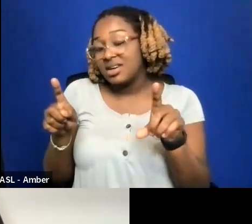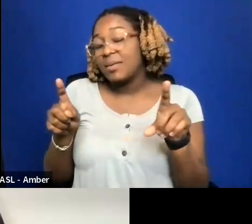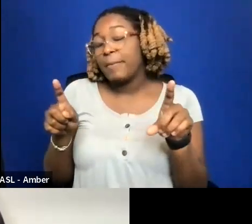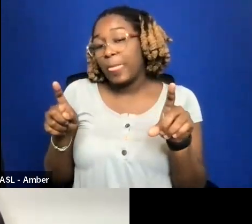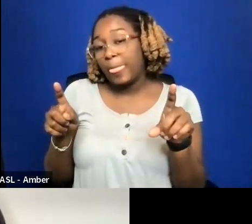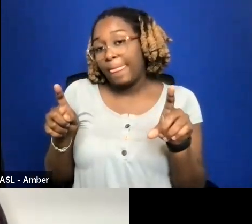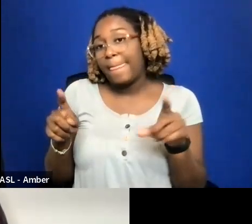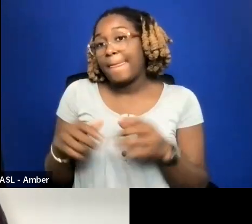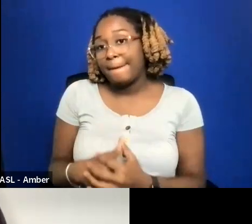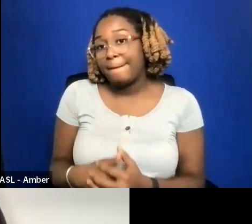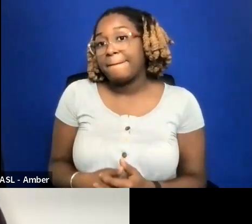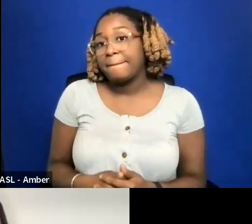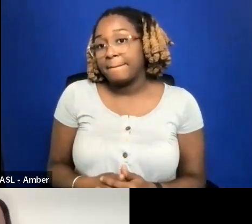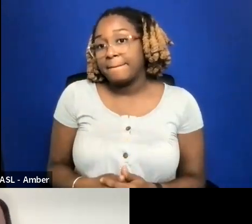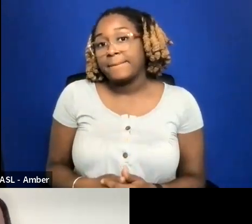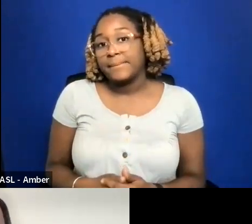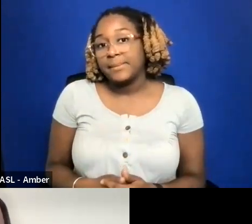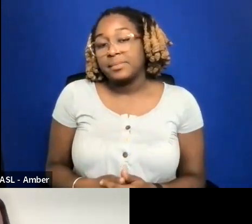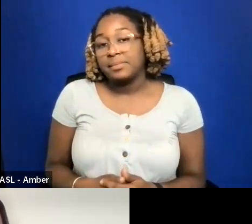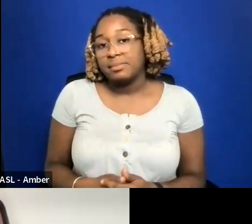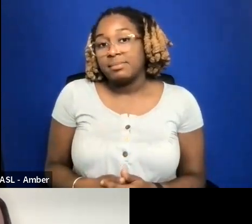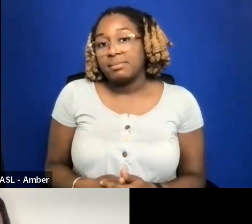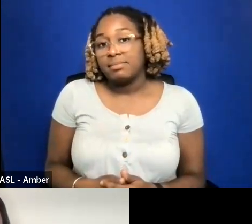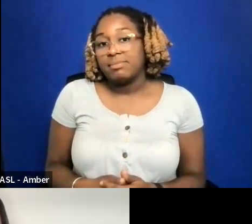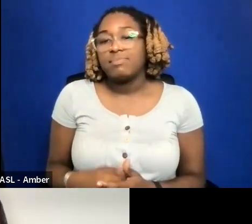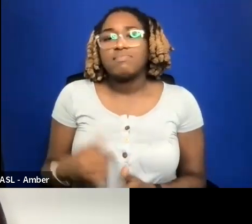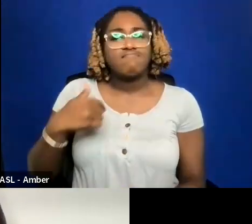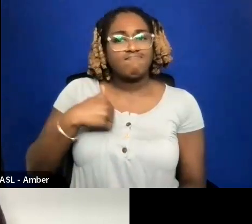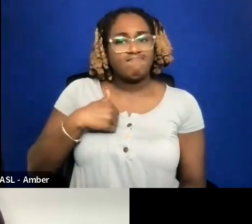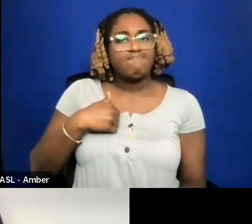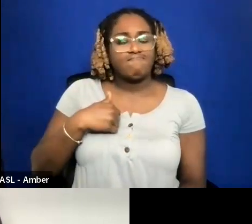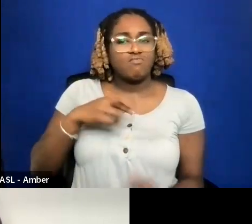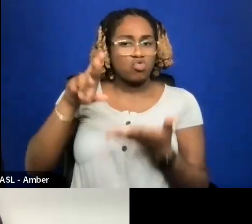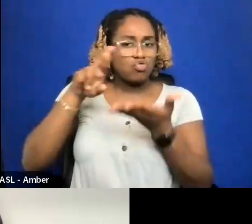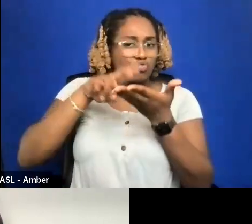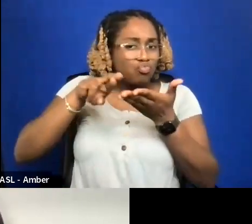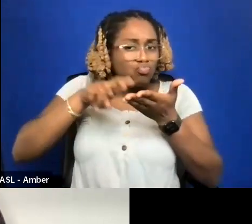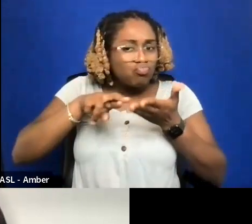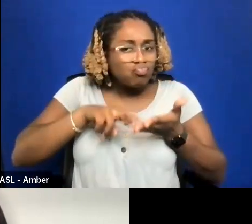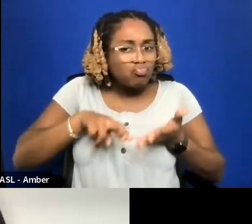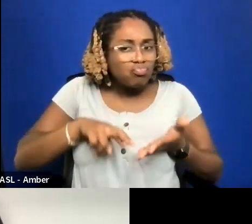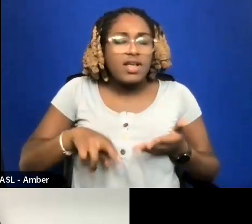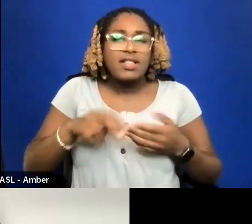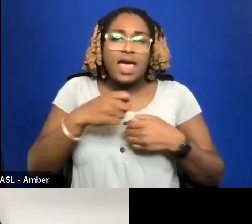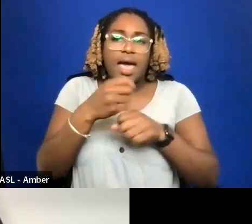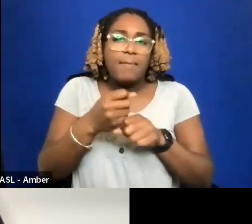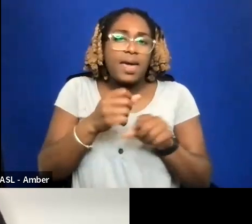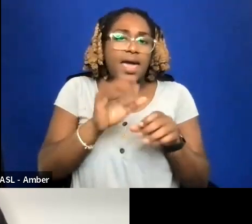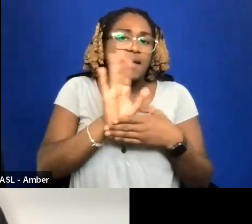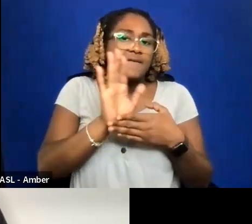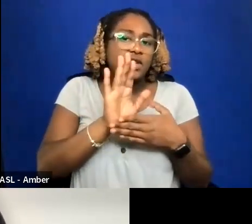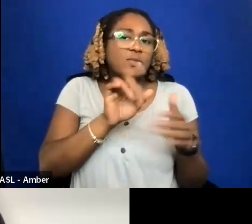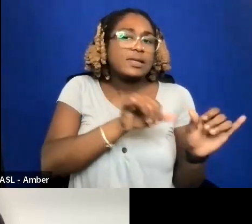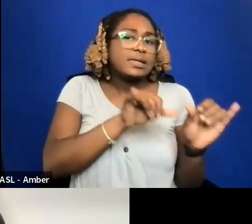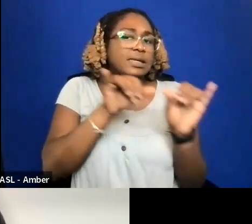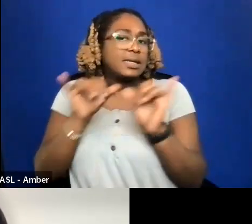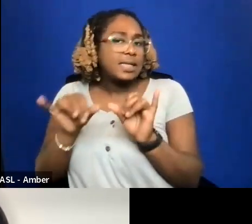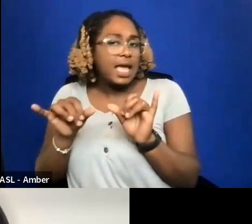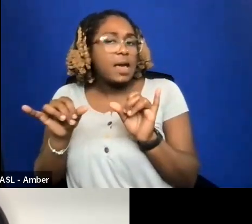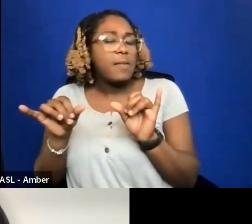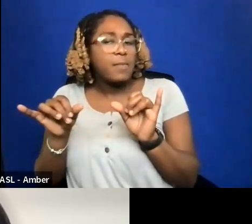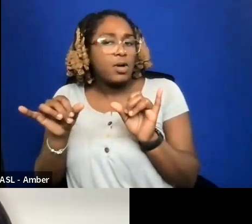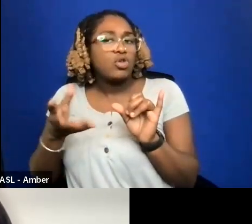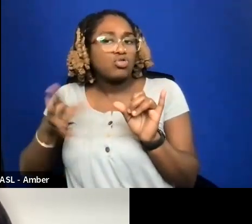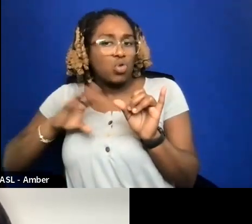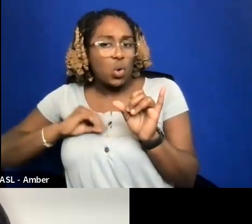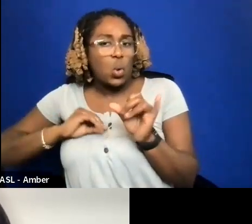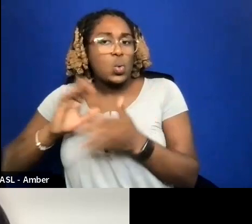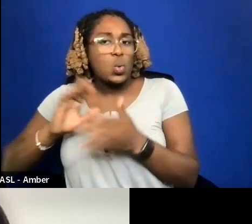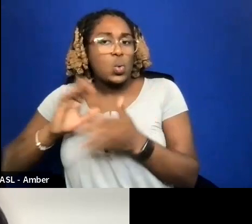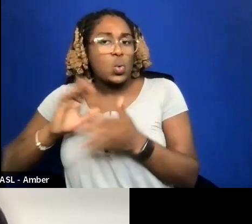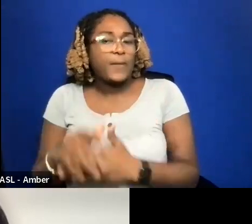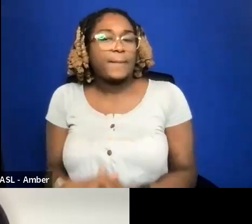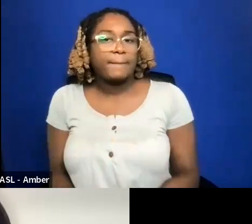BASICALLY I WOULD RESEARCH THE ONES THAT HAVE MADE FILMS SIMILAR TO WHAT YOU ARE GOING FOR.